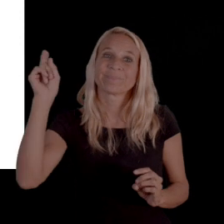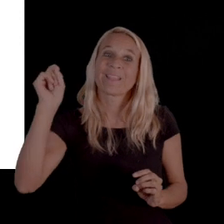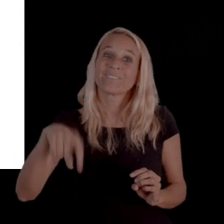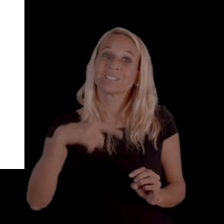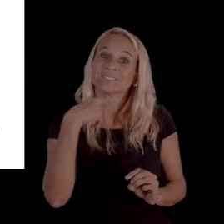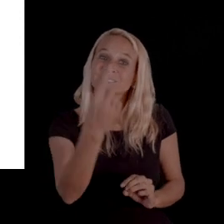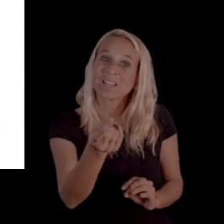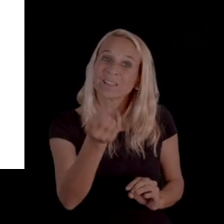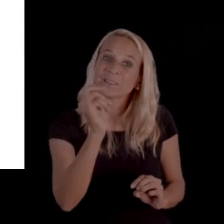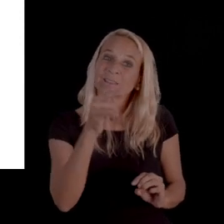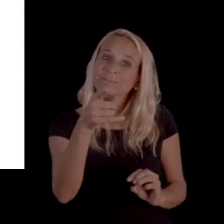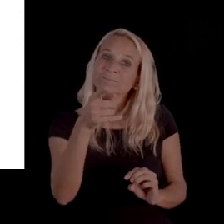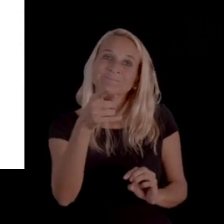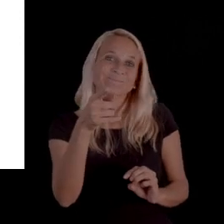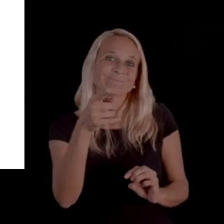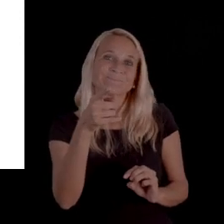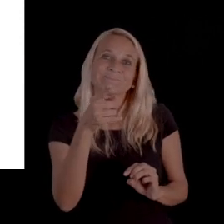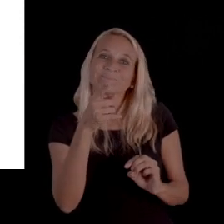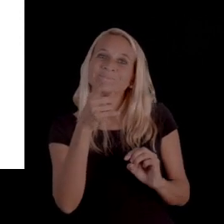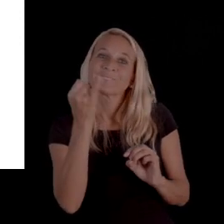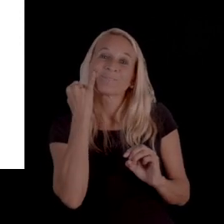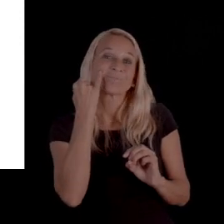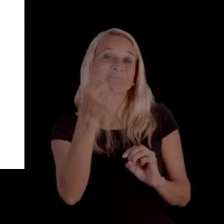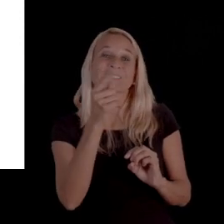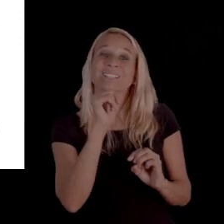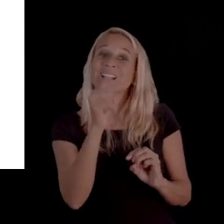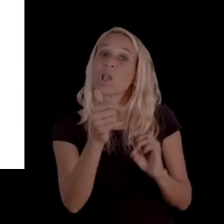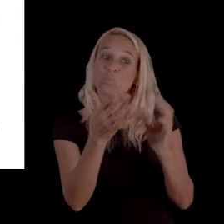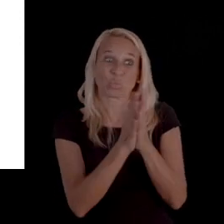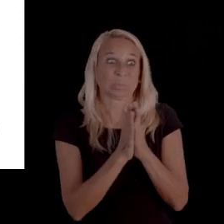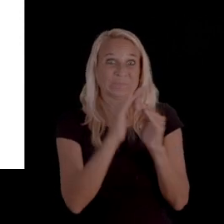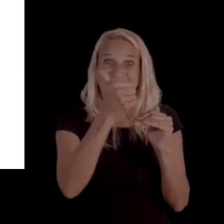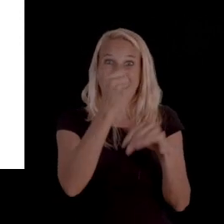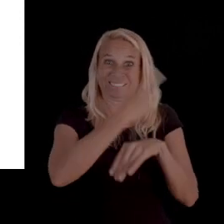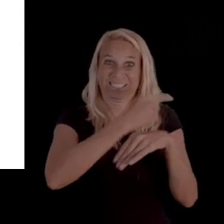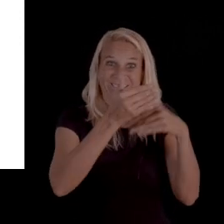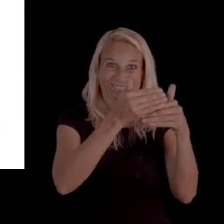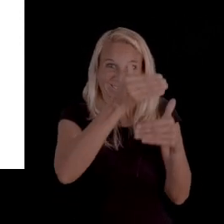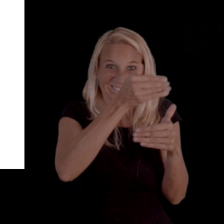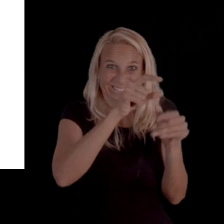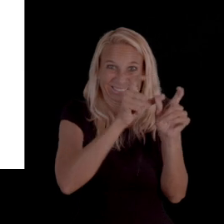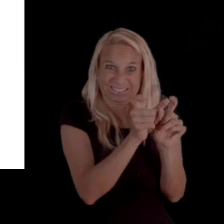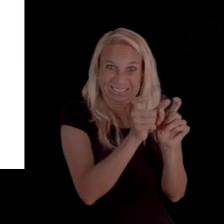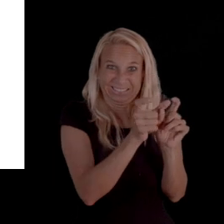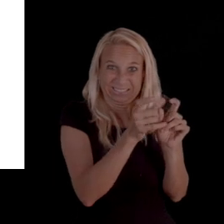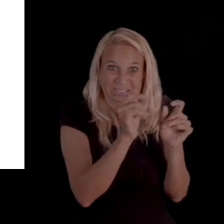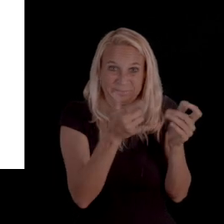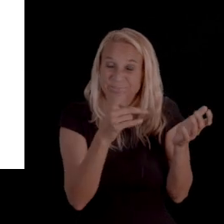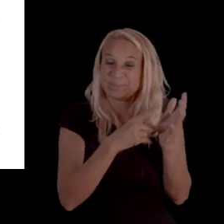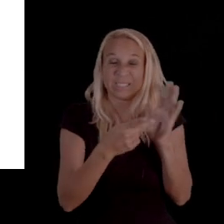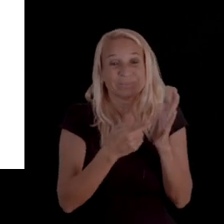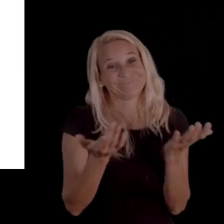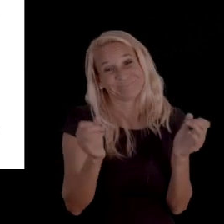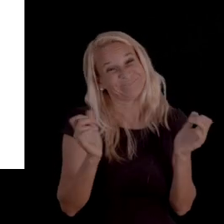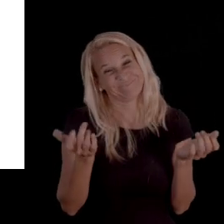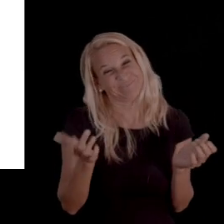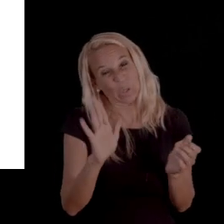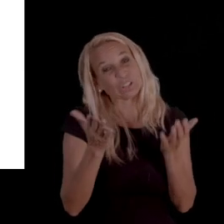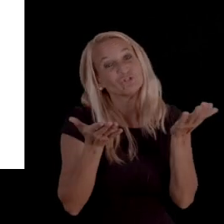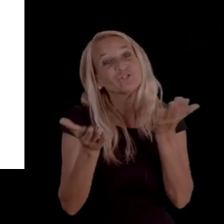that if you don't make that request within that specific date that services might not continue.